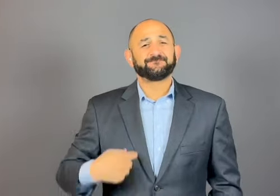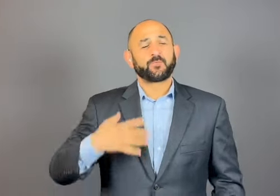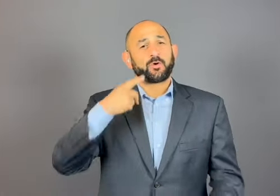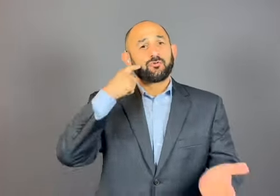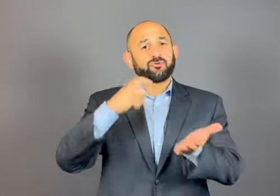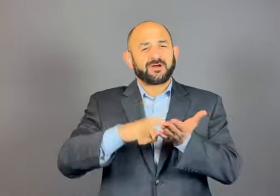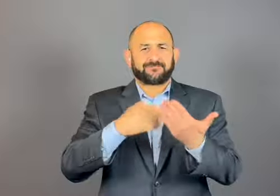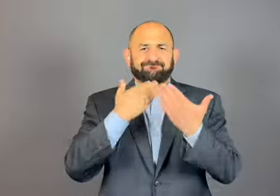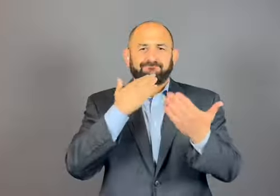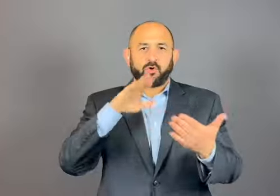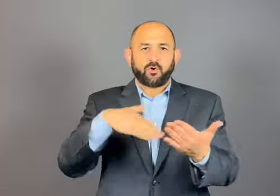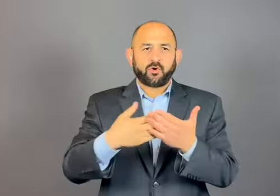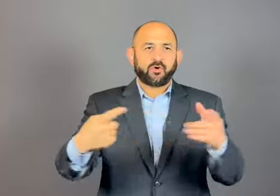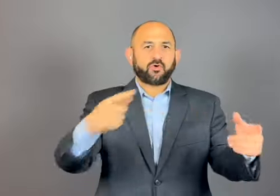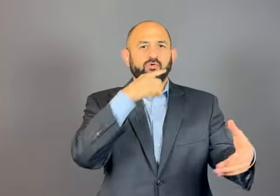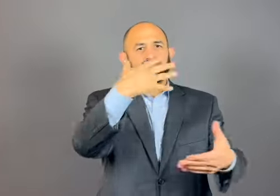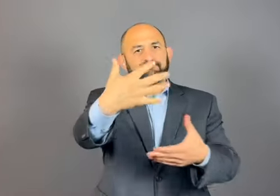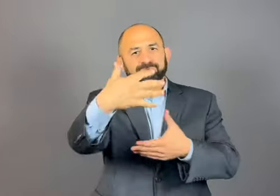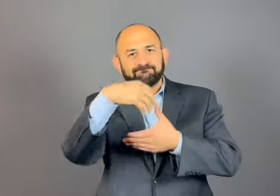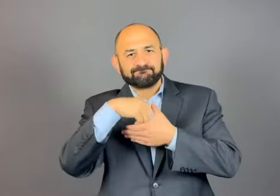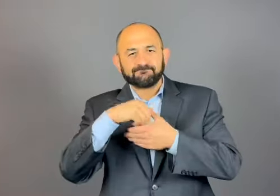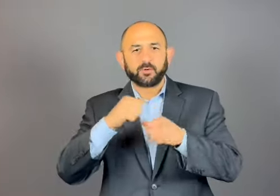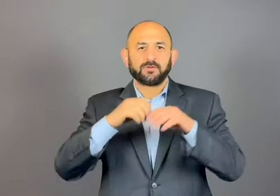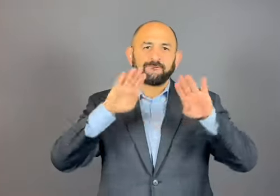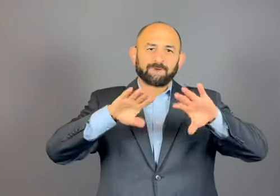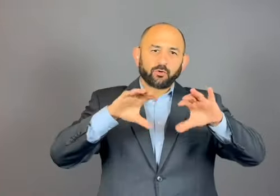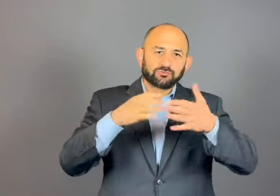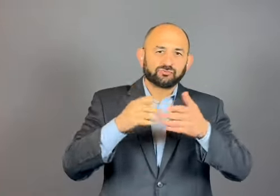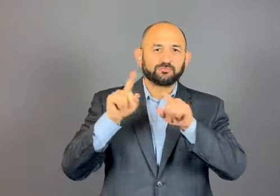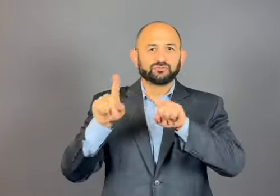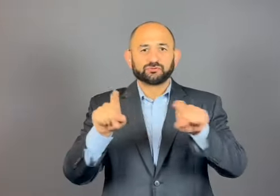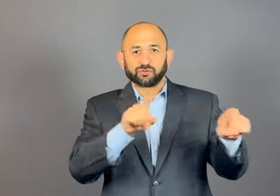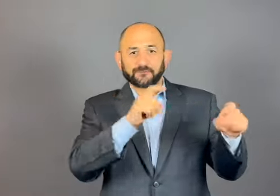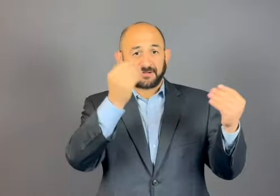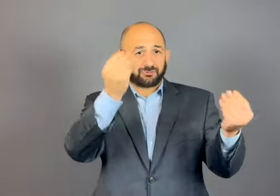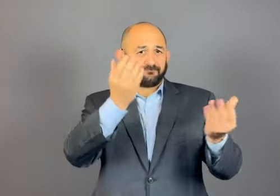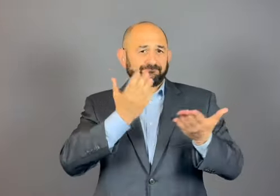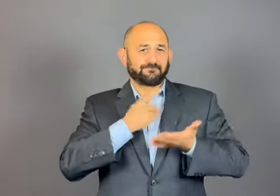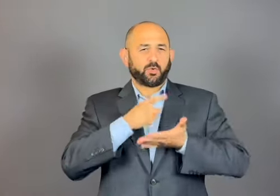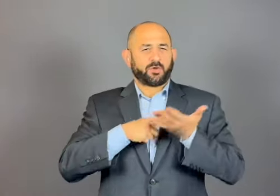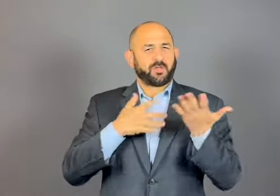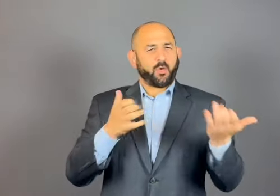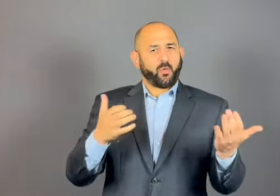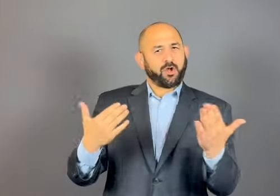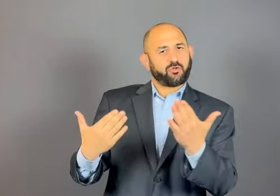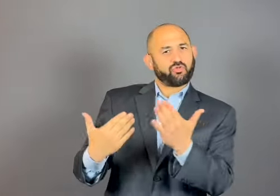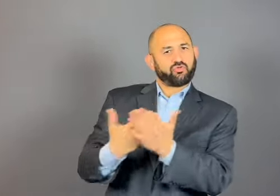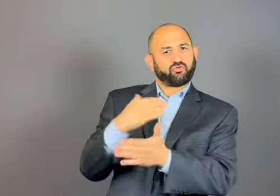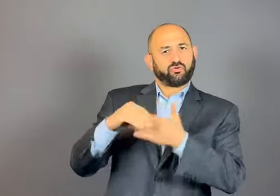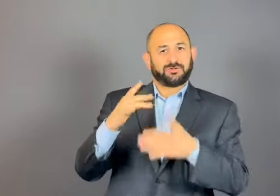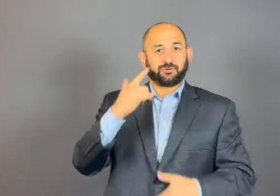I want to thank all who were involved With focus groups, collecting information and surveys for the new Executive Director.